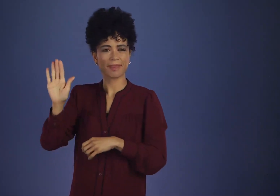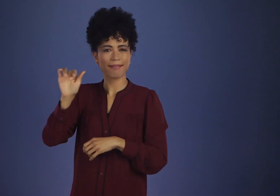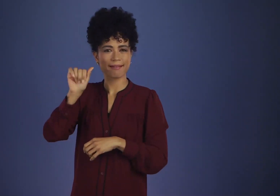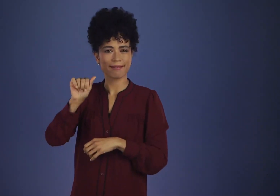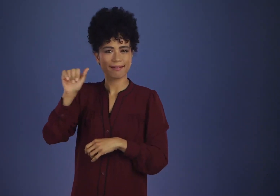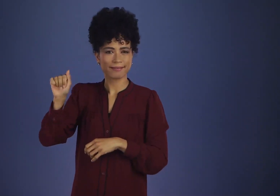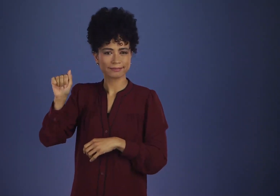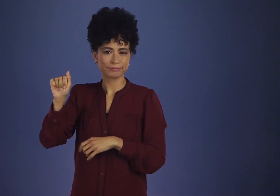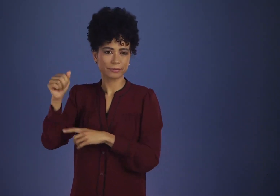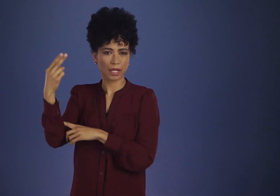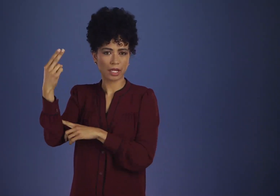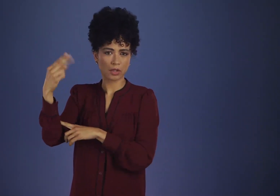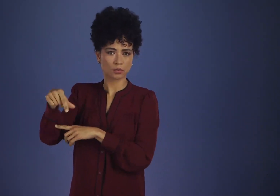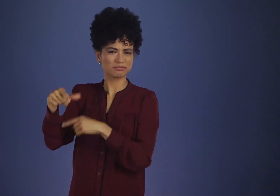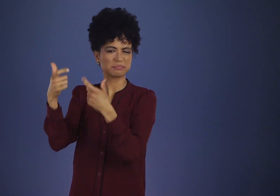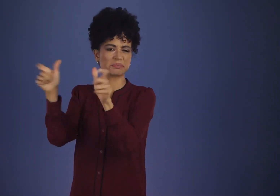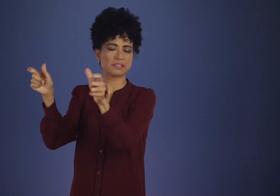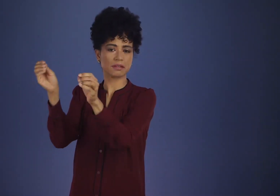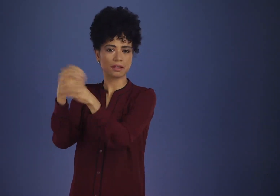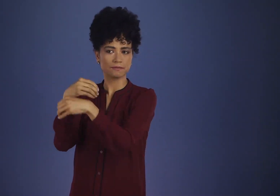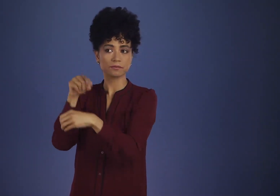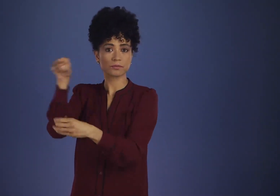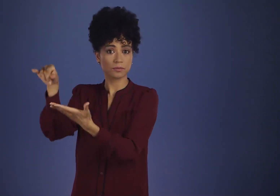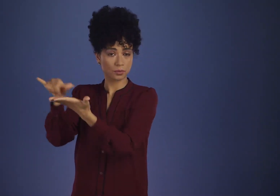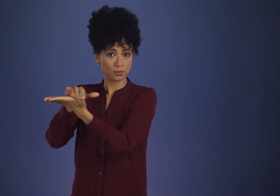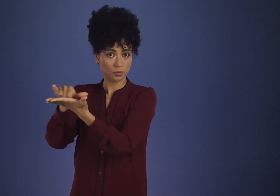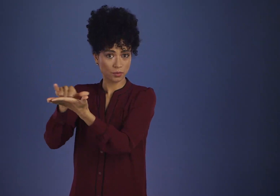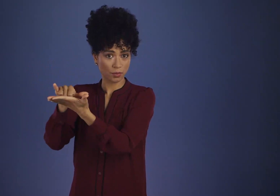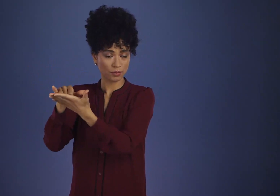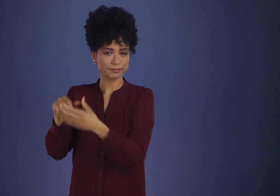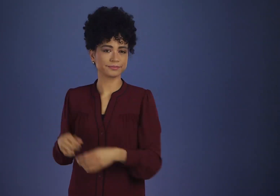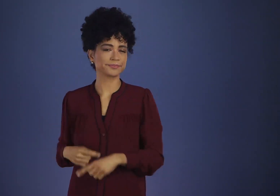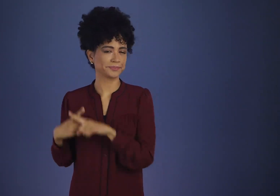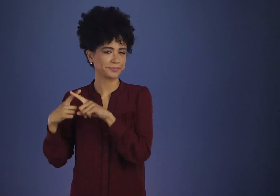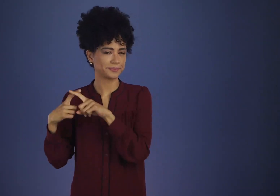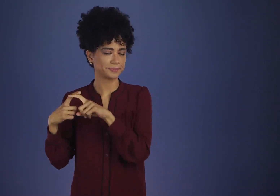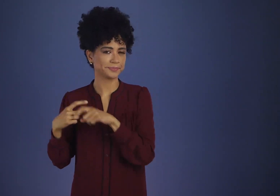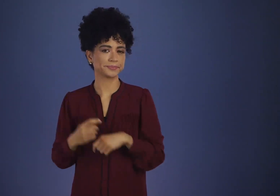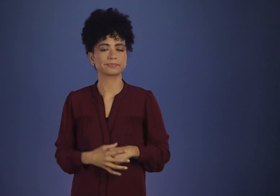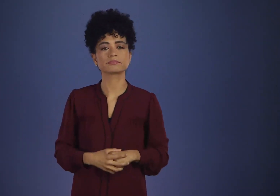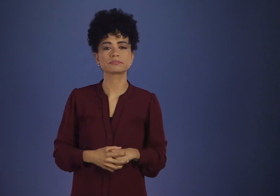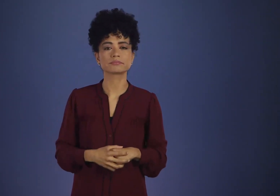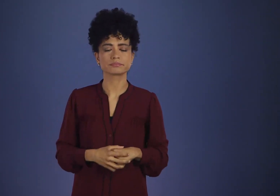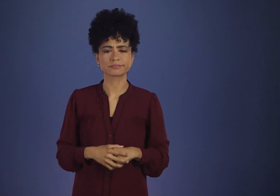They wrote the Foundation*, A.A.’s headquarters in New York, wanting to know about this sort of streamlining.